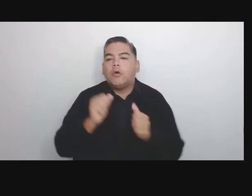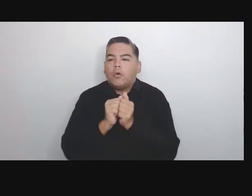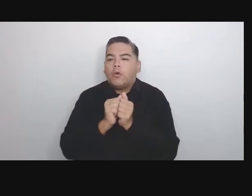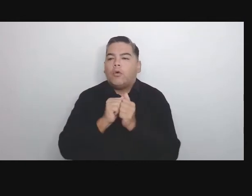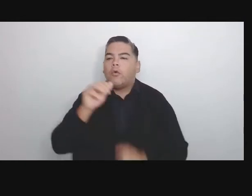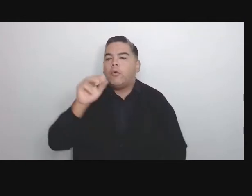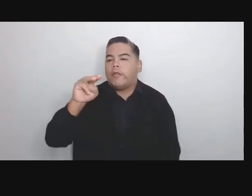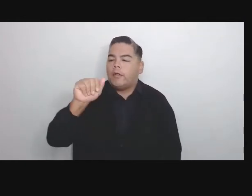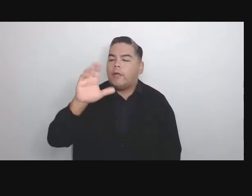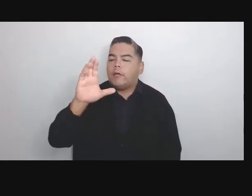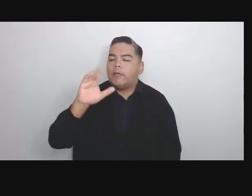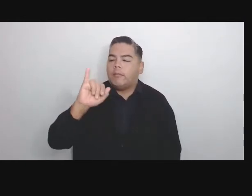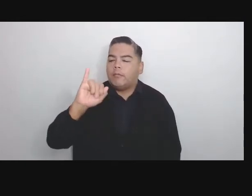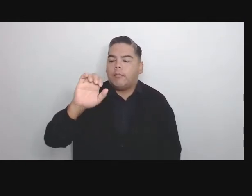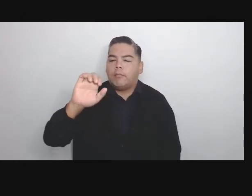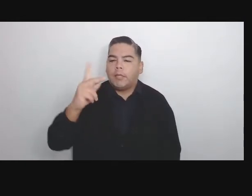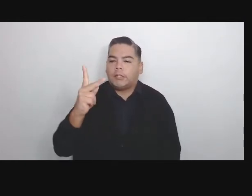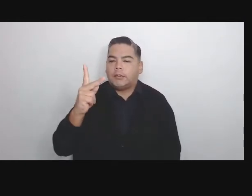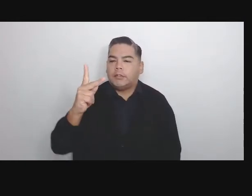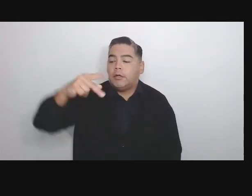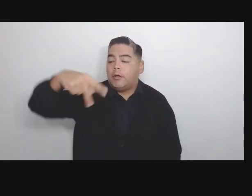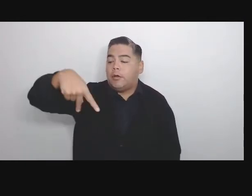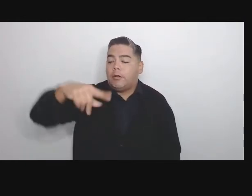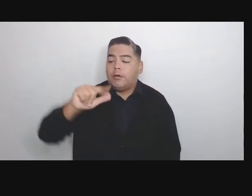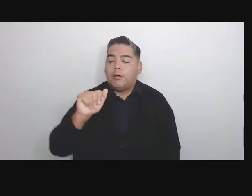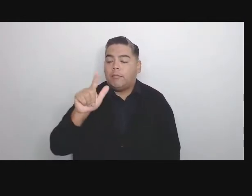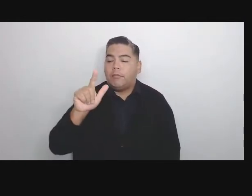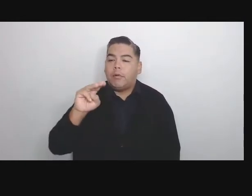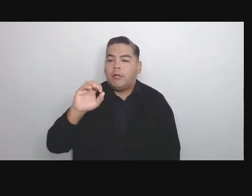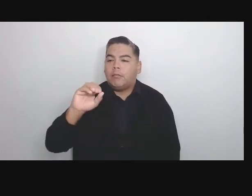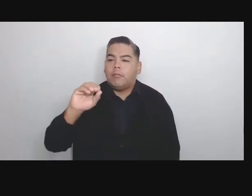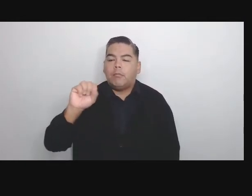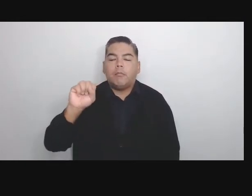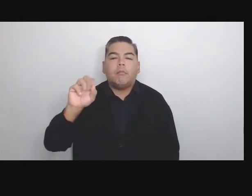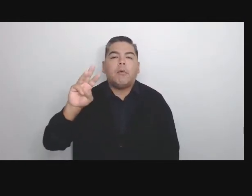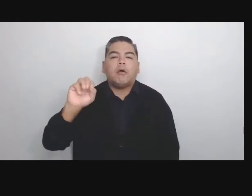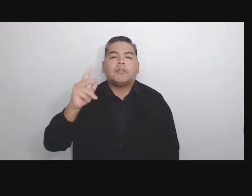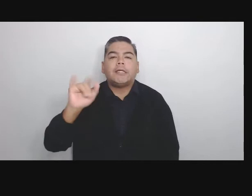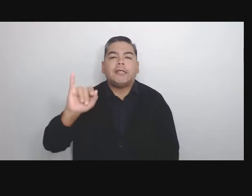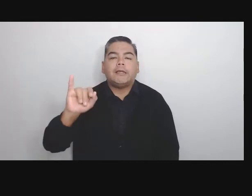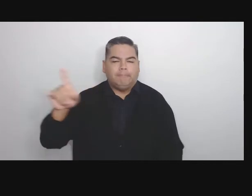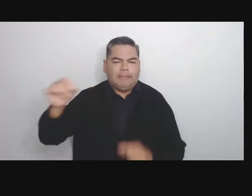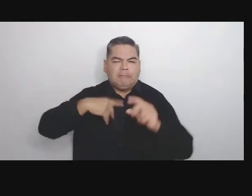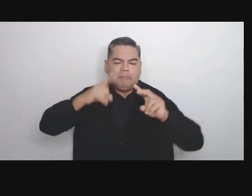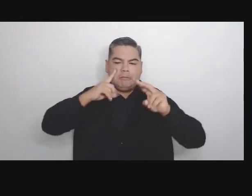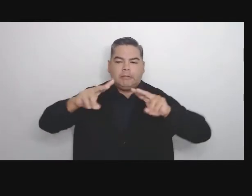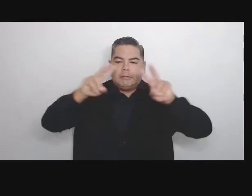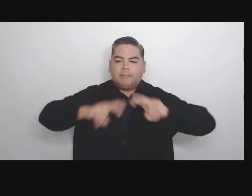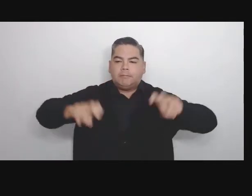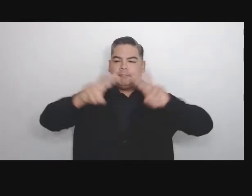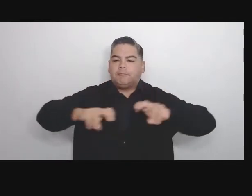Maciek spends his days at Kinsta as a development advocate analyst. After hours, he spends most of his time trying